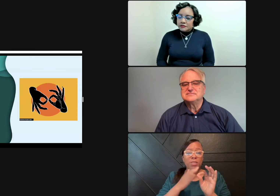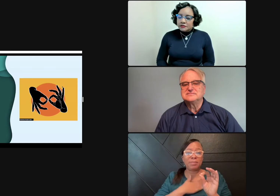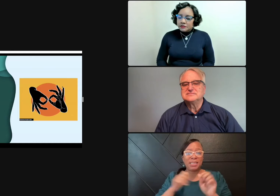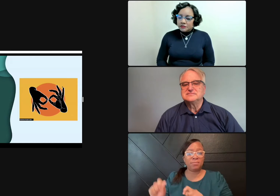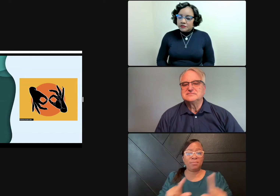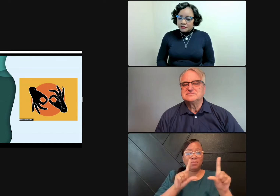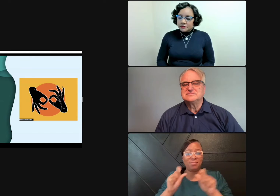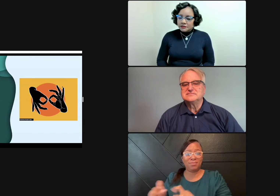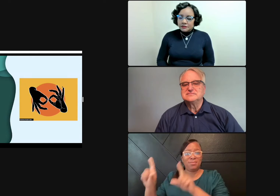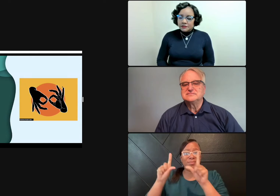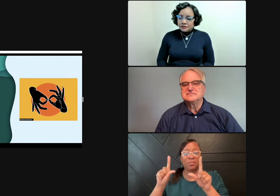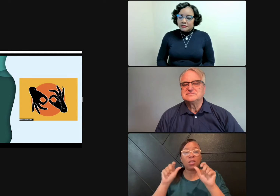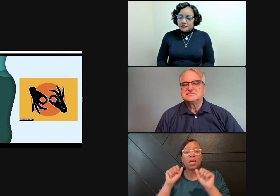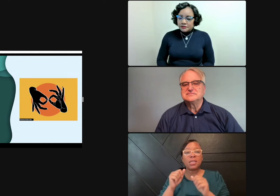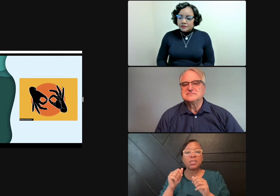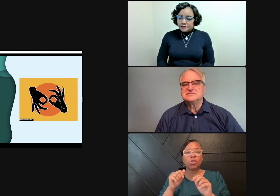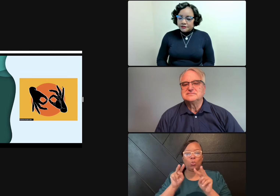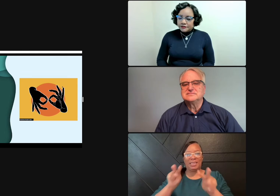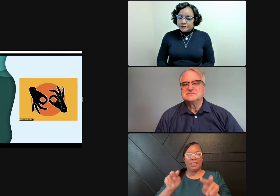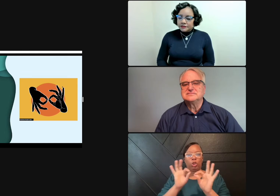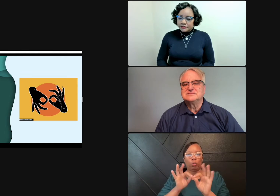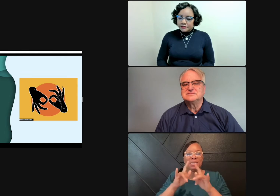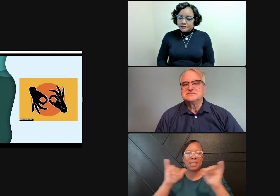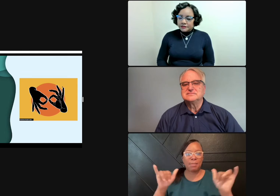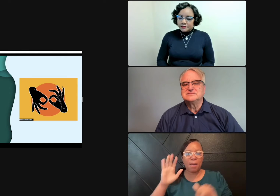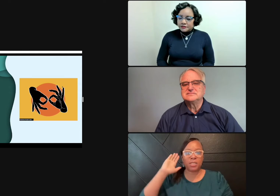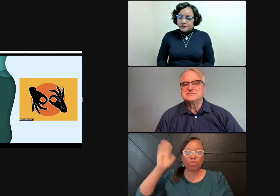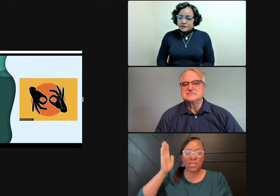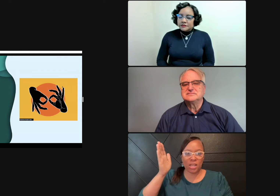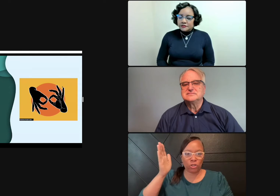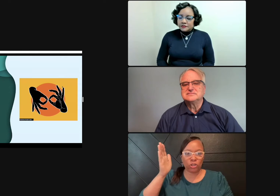So the audience has requested the interpreters be on camera so that they can see